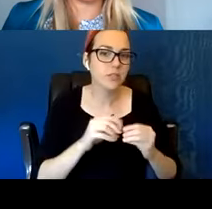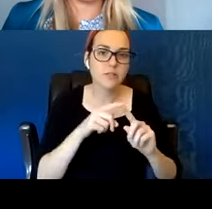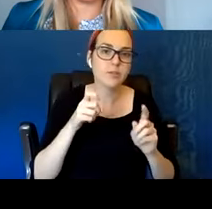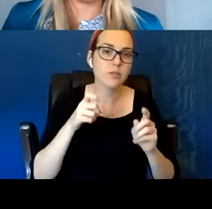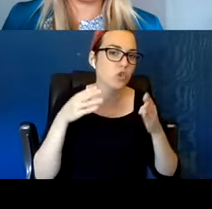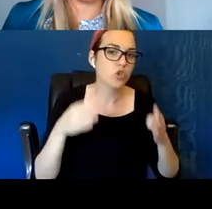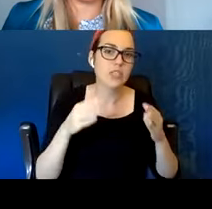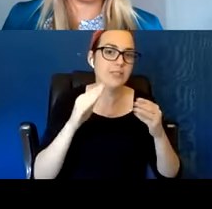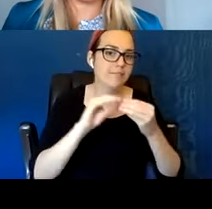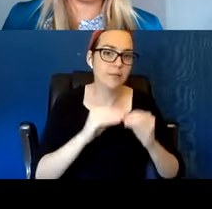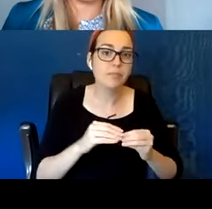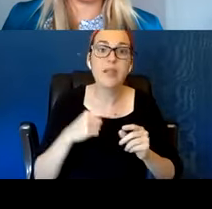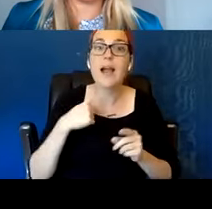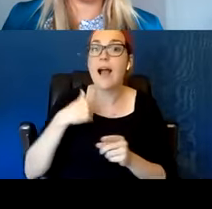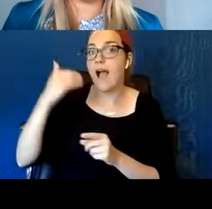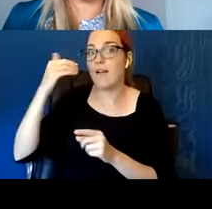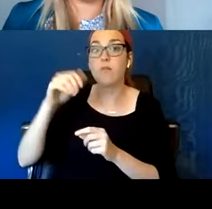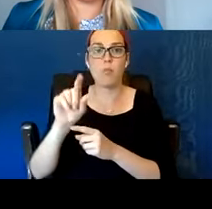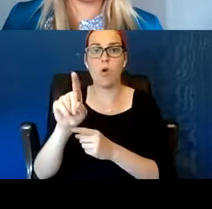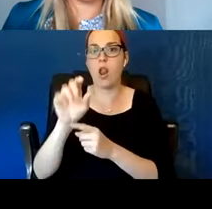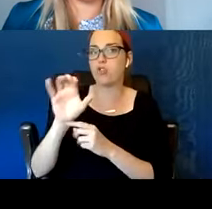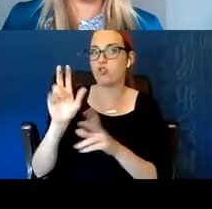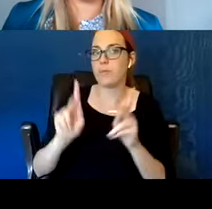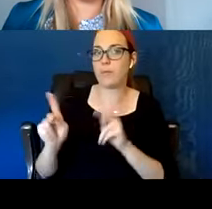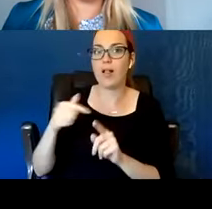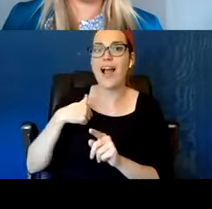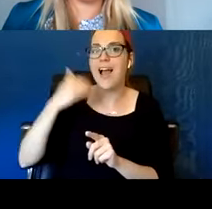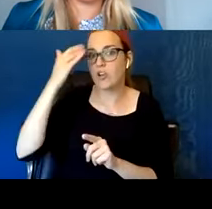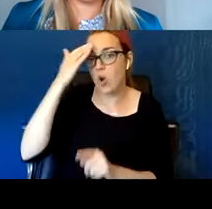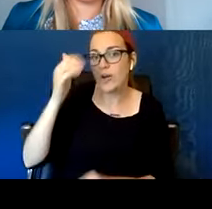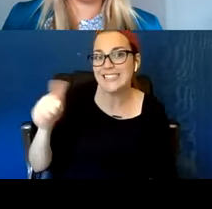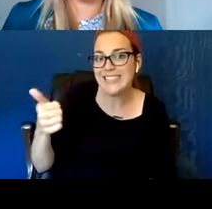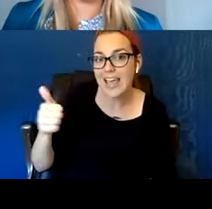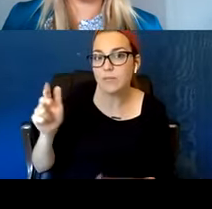I know 10 people who died in the last year, none of them from COVID.